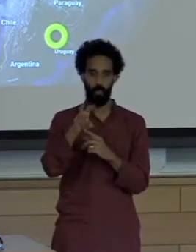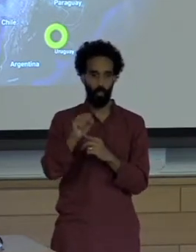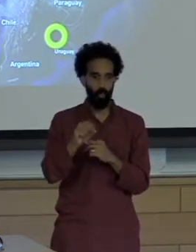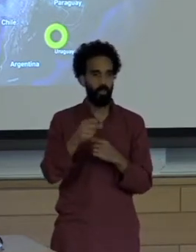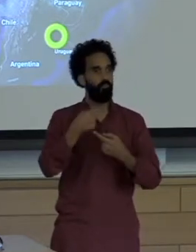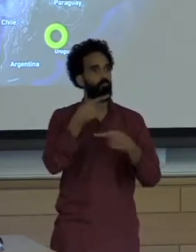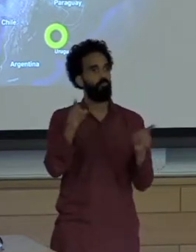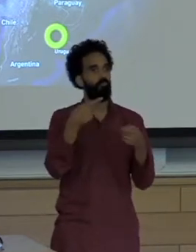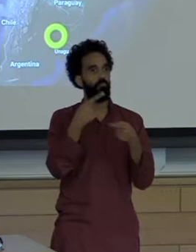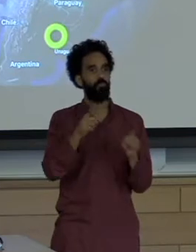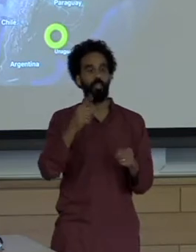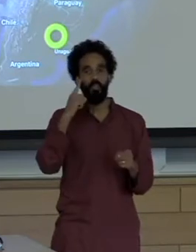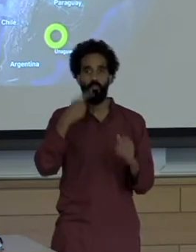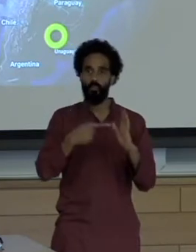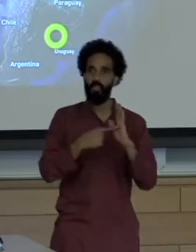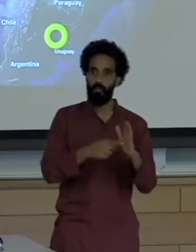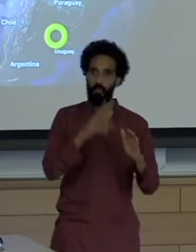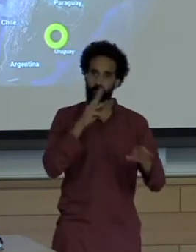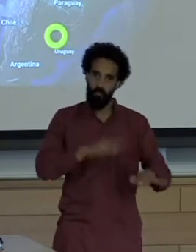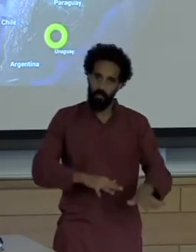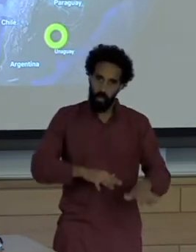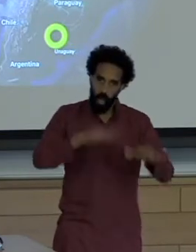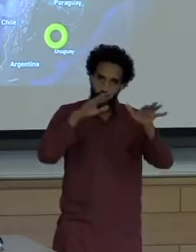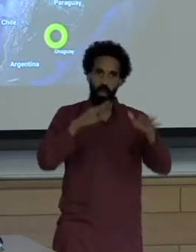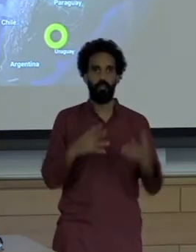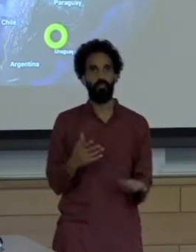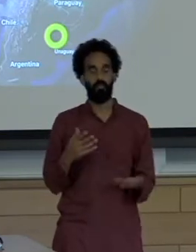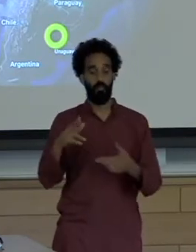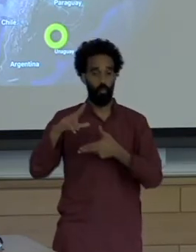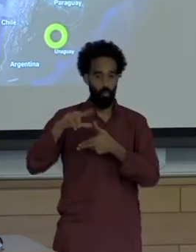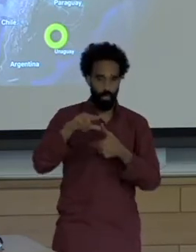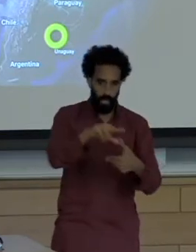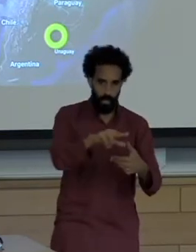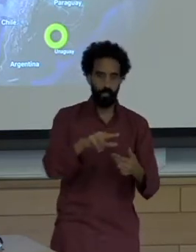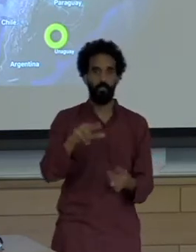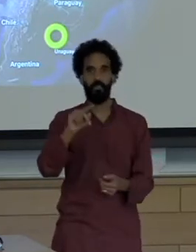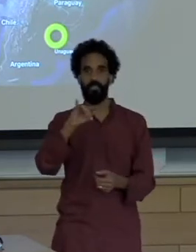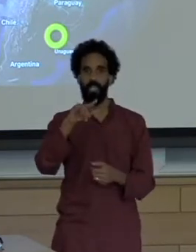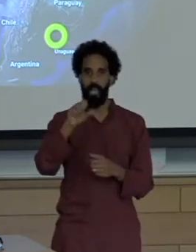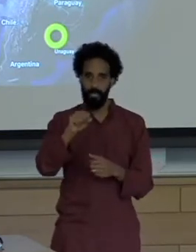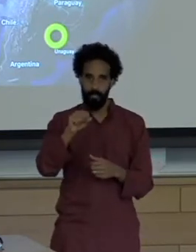king tides and hurricanes We started to study that coverage